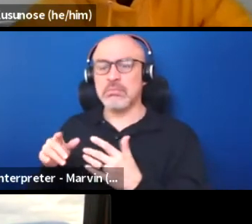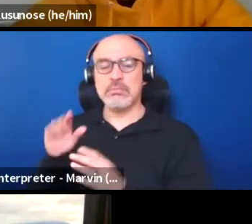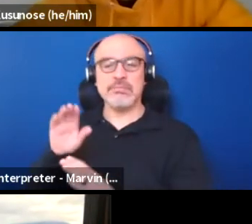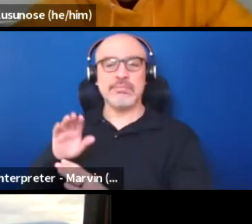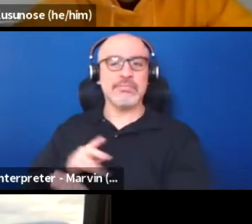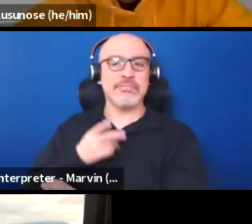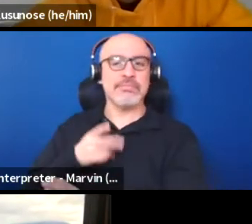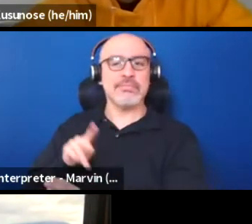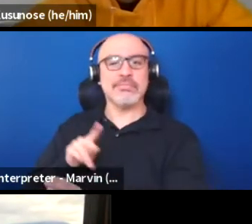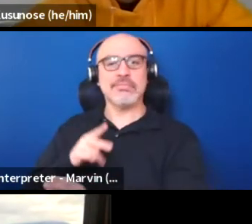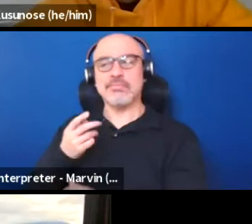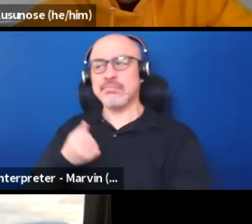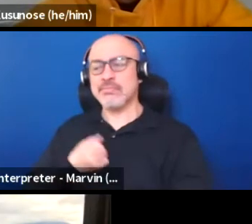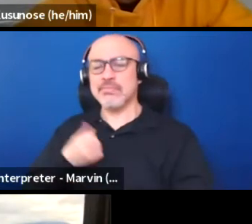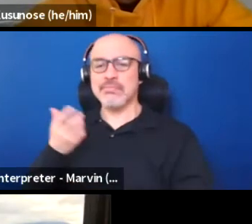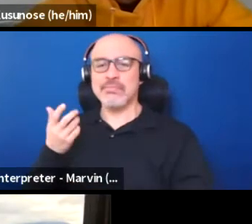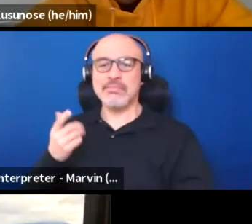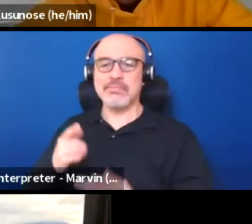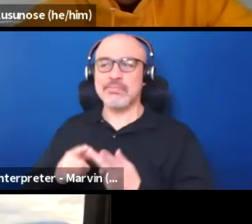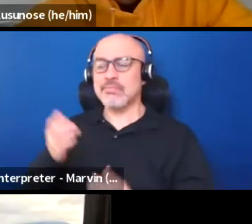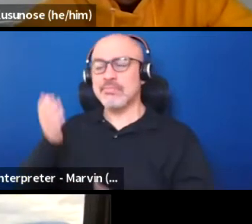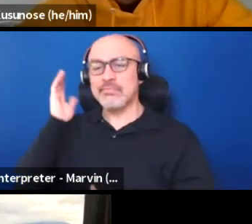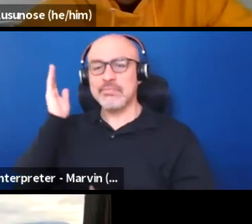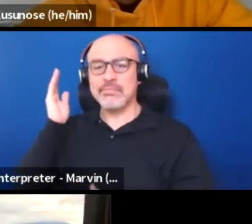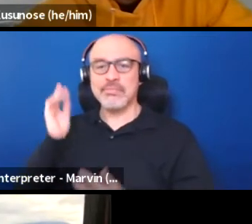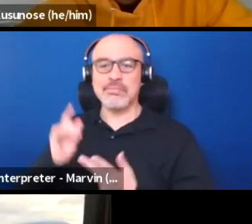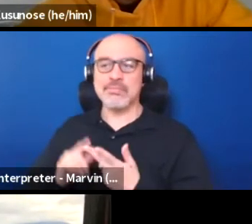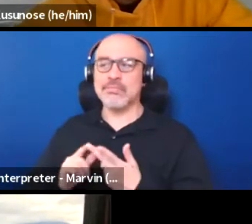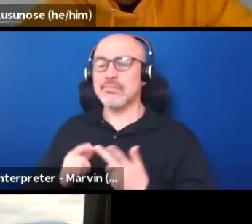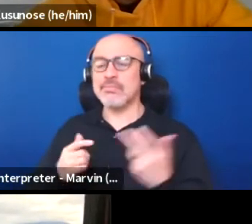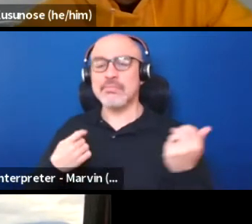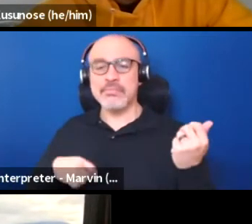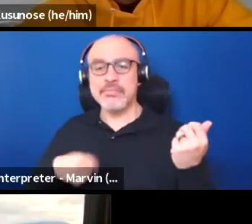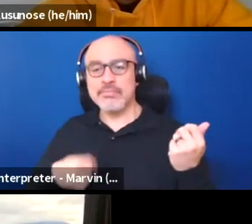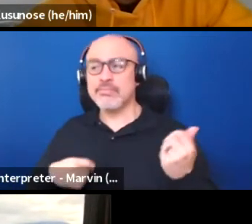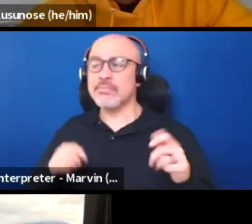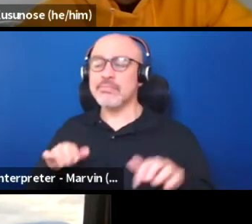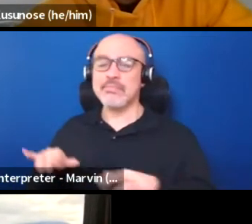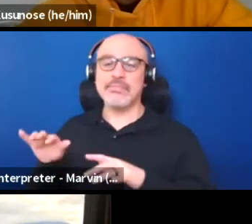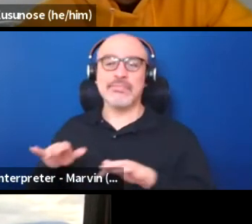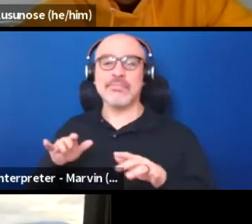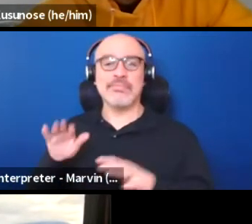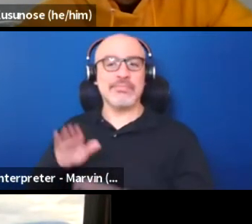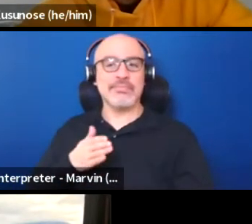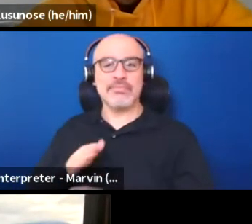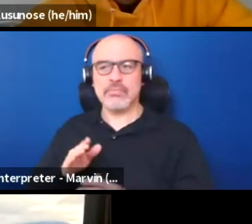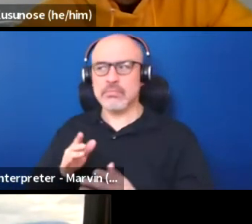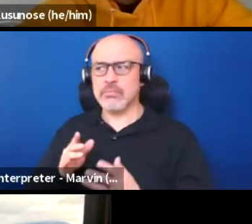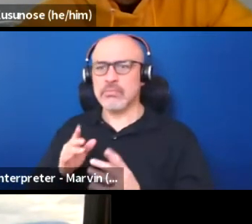some would be doing speeches. Other people would be playing music. People would converse. It was beautiful.